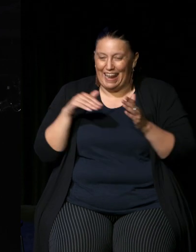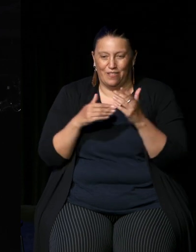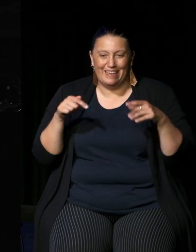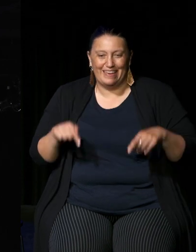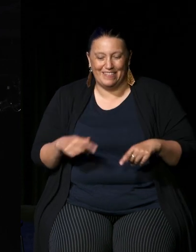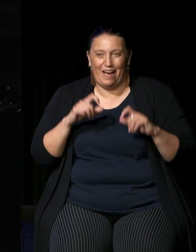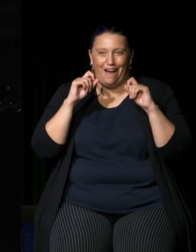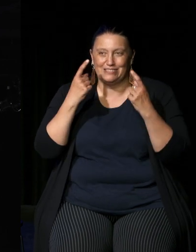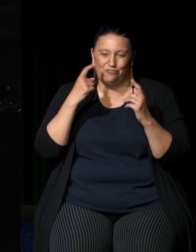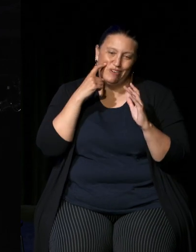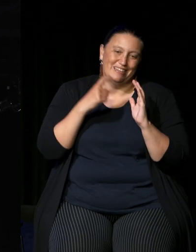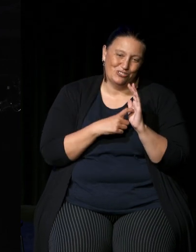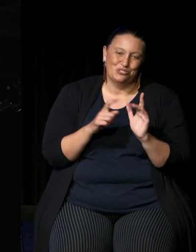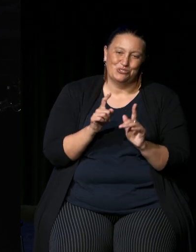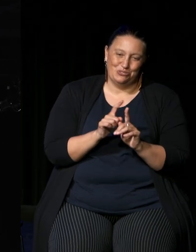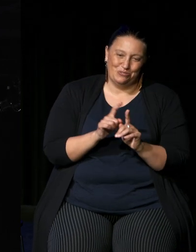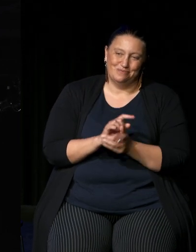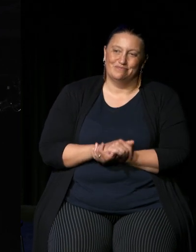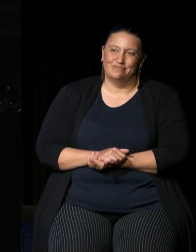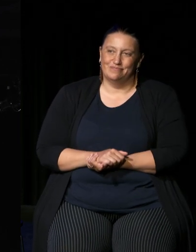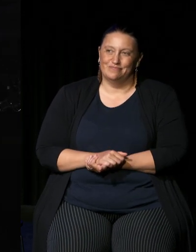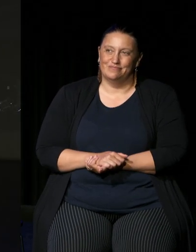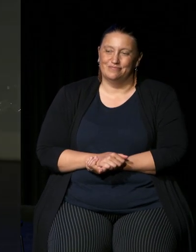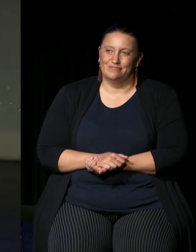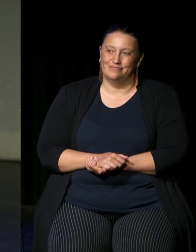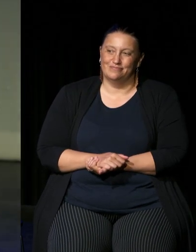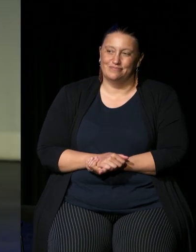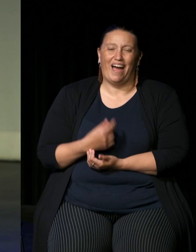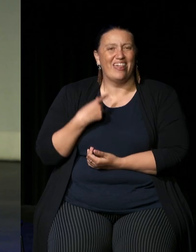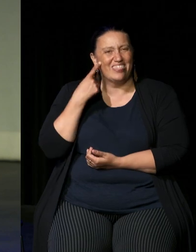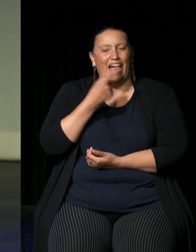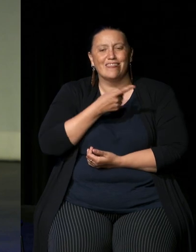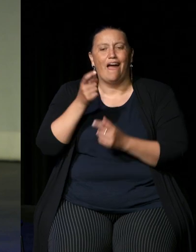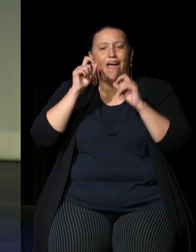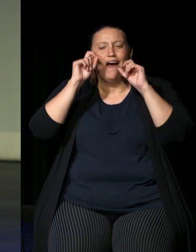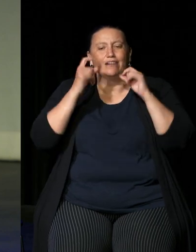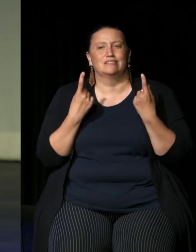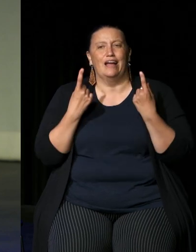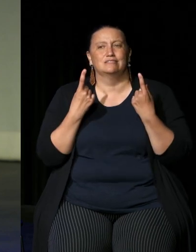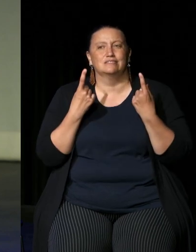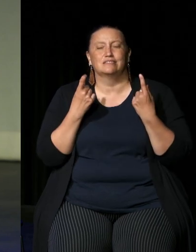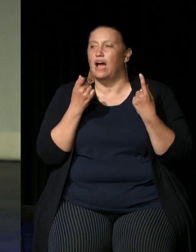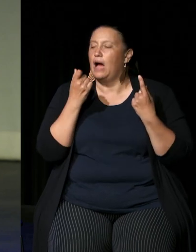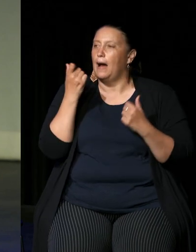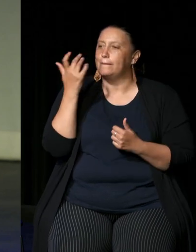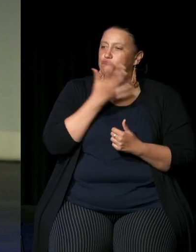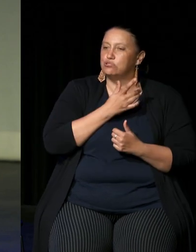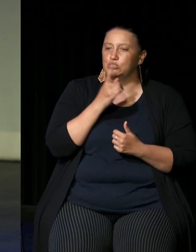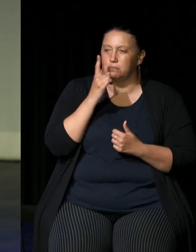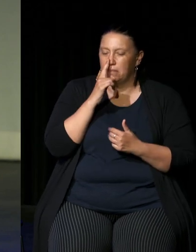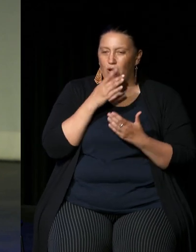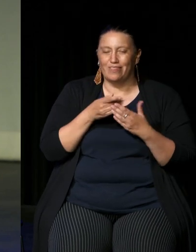and it also would I think they understand that the Aboriginal people of this country really